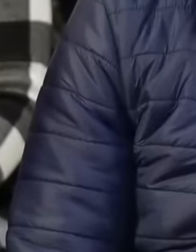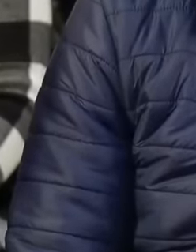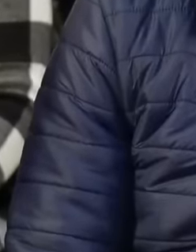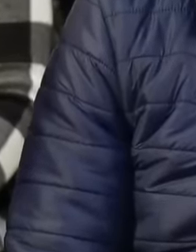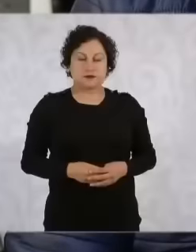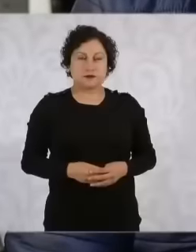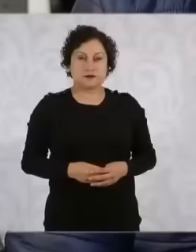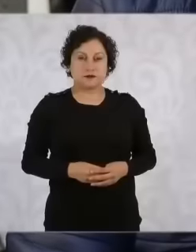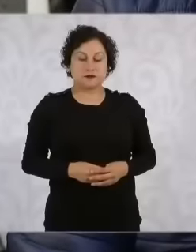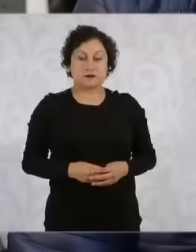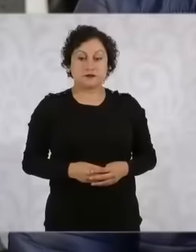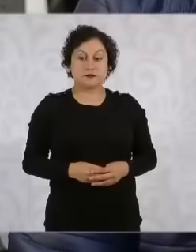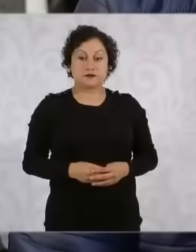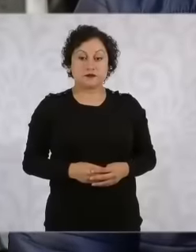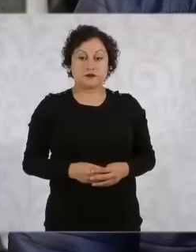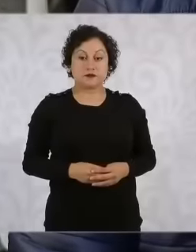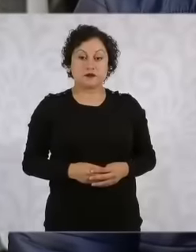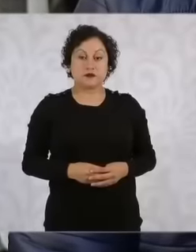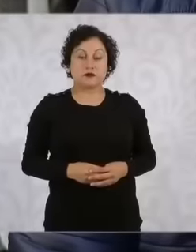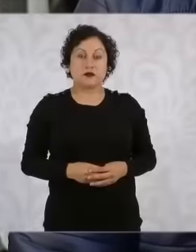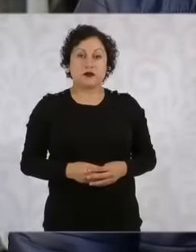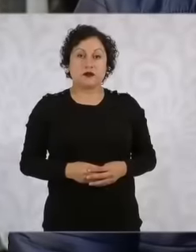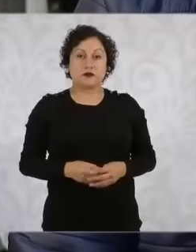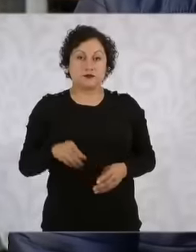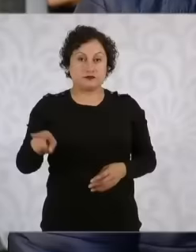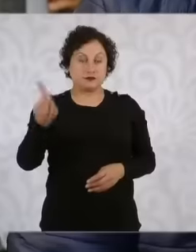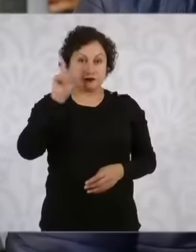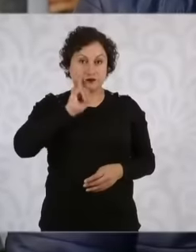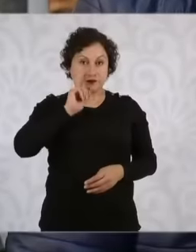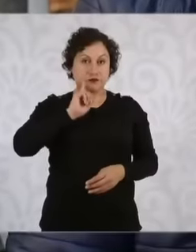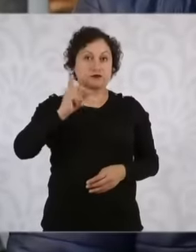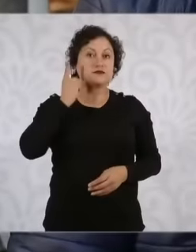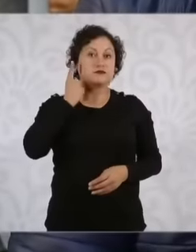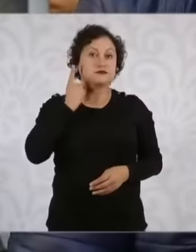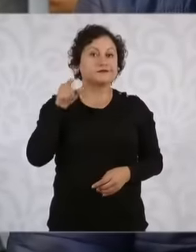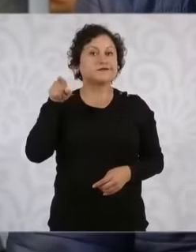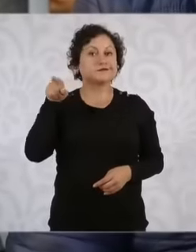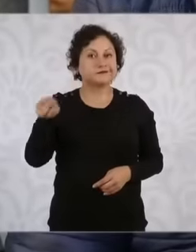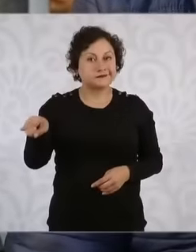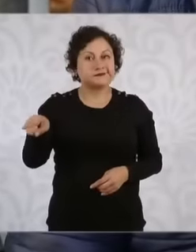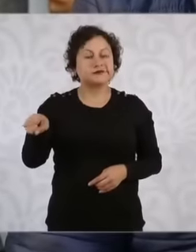MC deputy called Laora Ballesteros who knows you has insisted in the media that